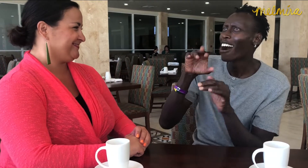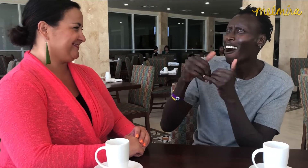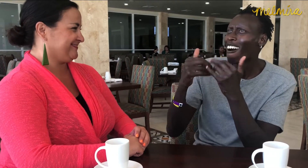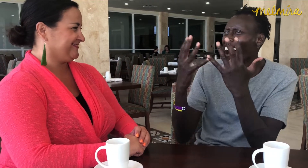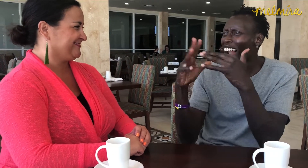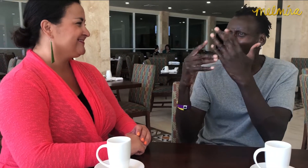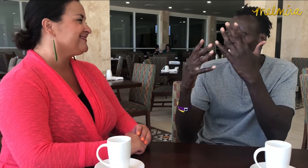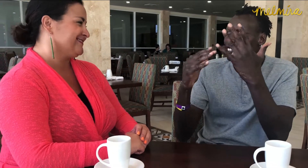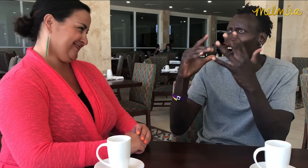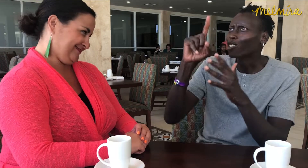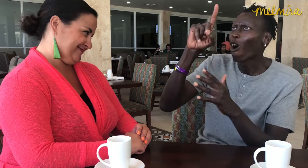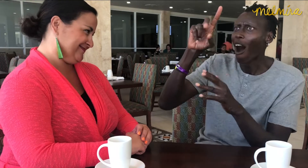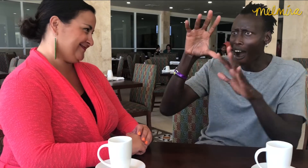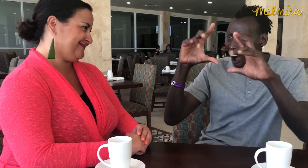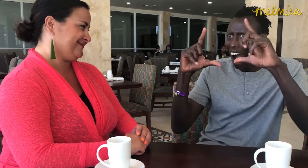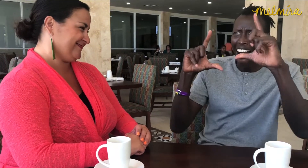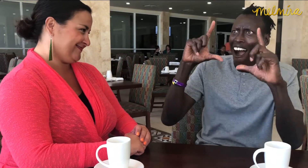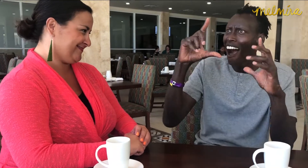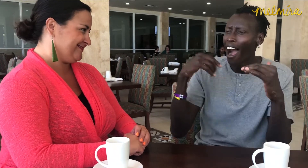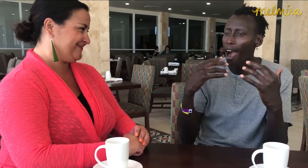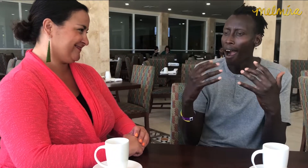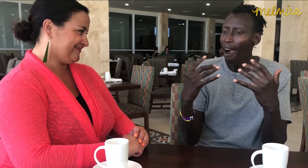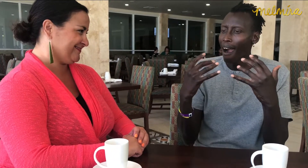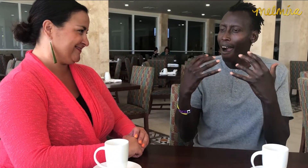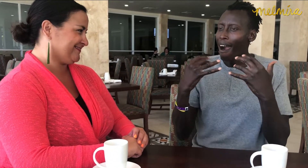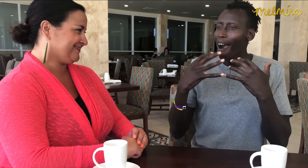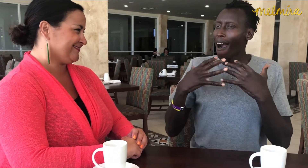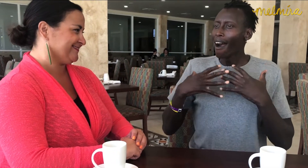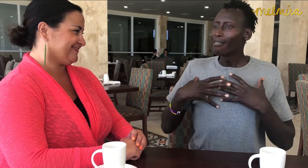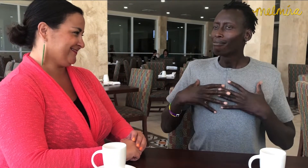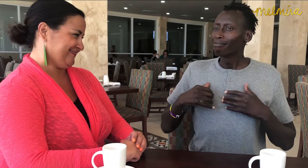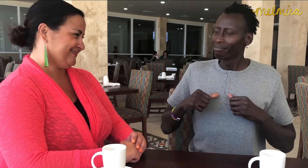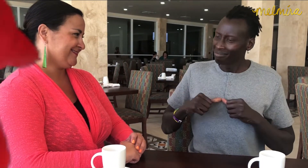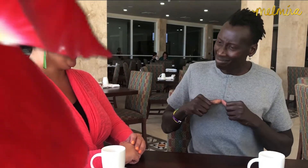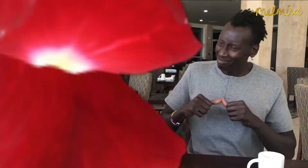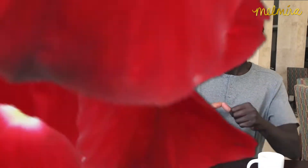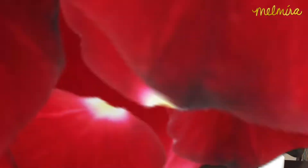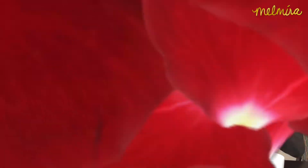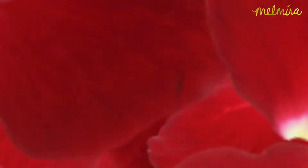and ask questions like how tall I am. That keeps me going.